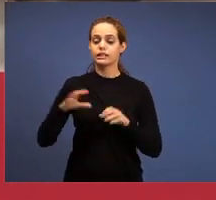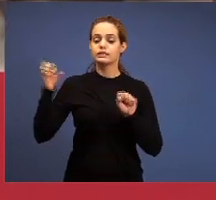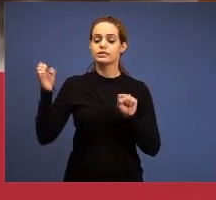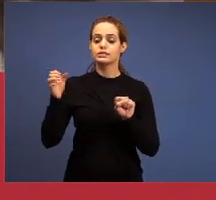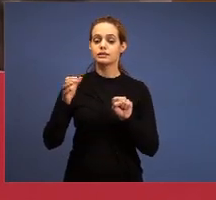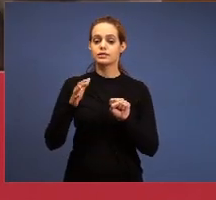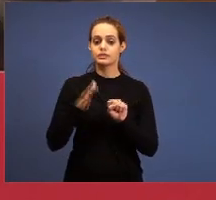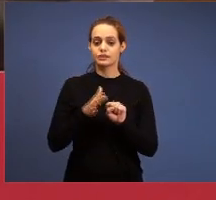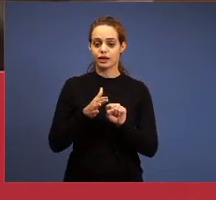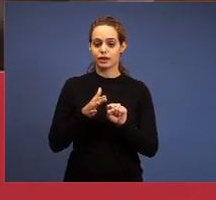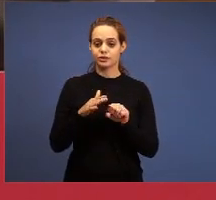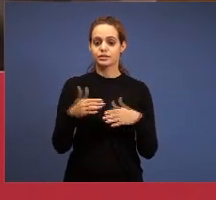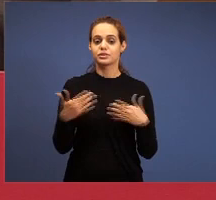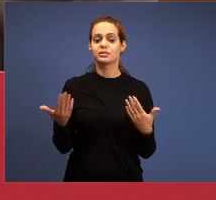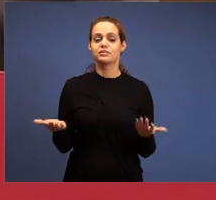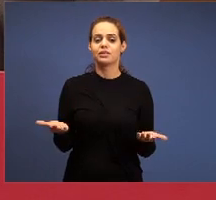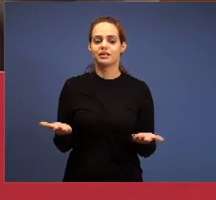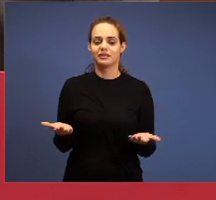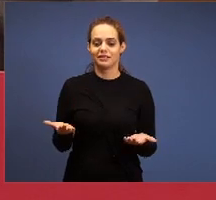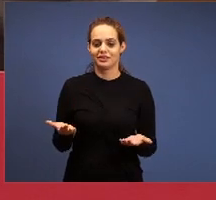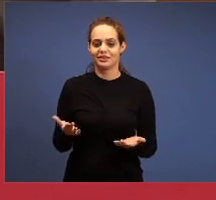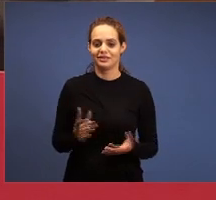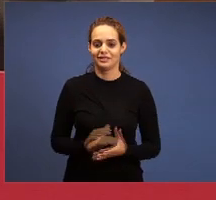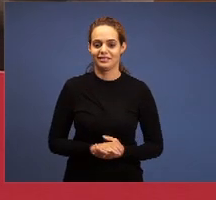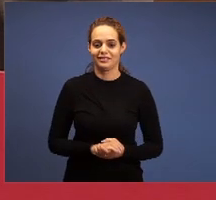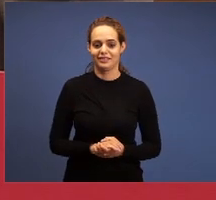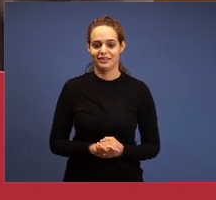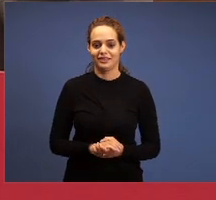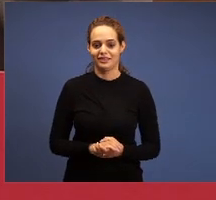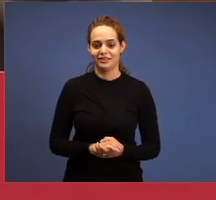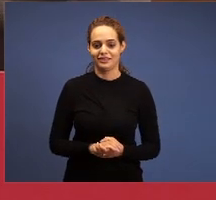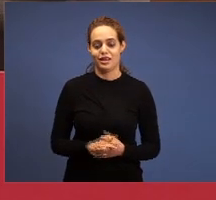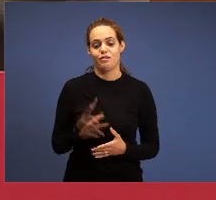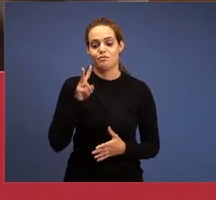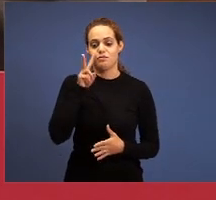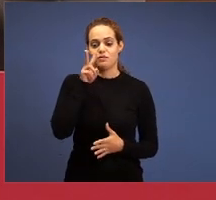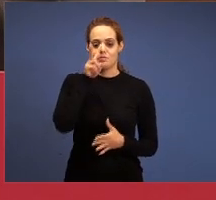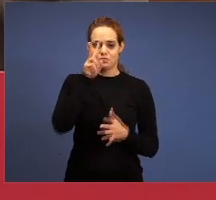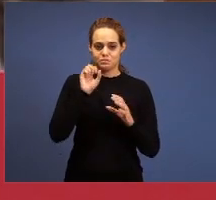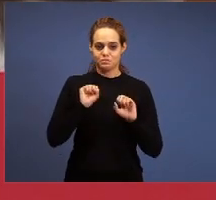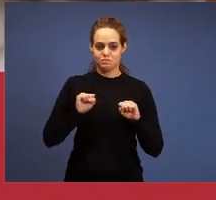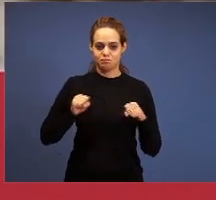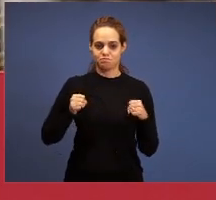written here: might. The spirit of might